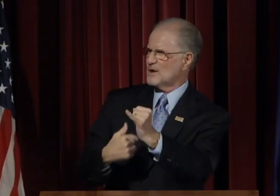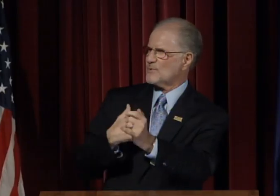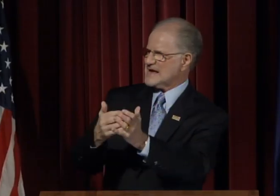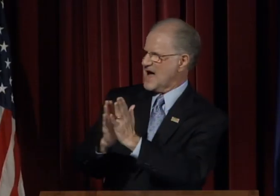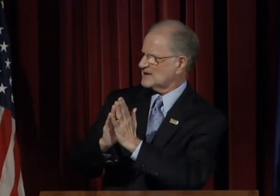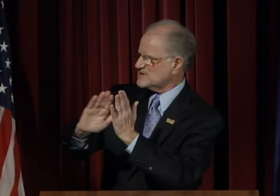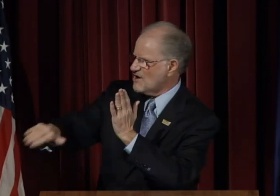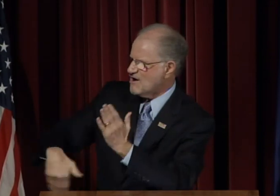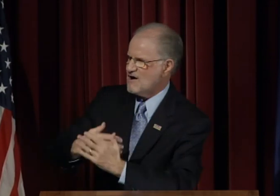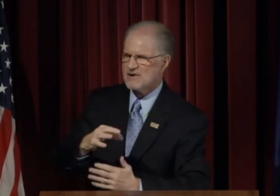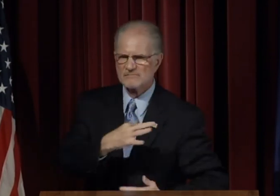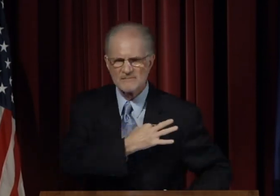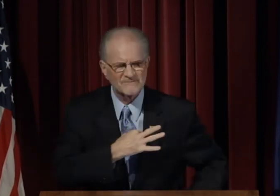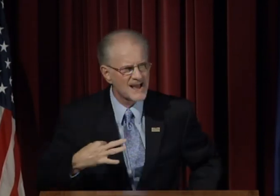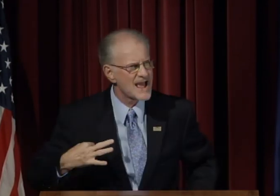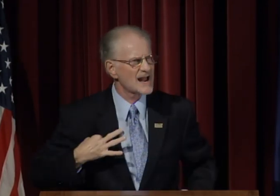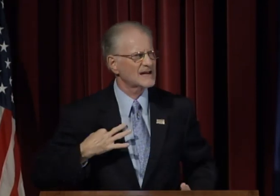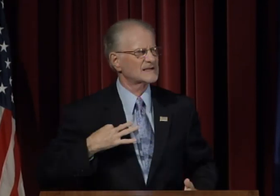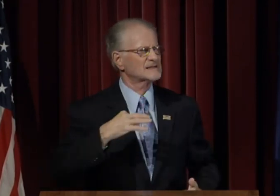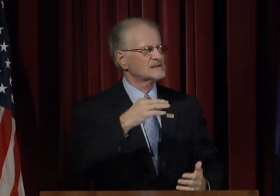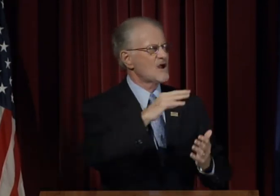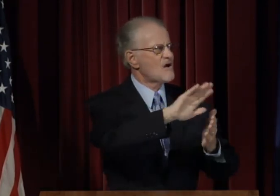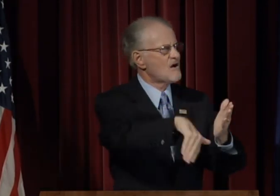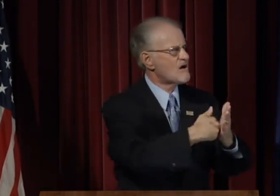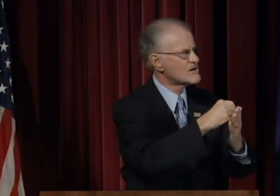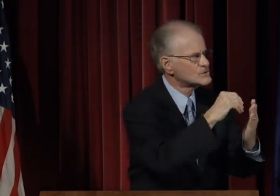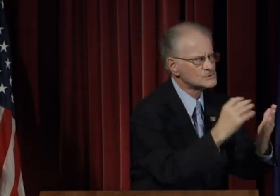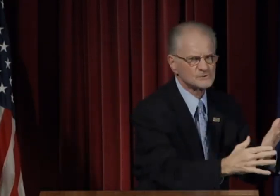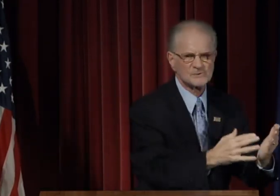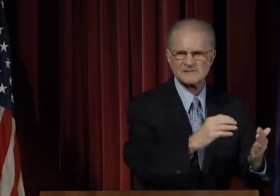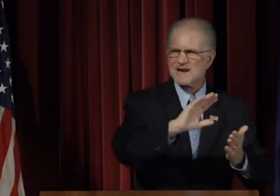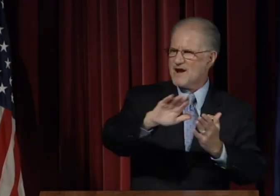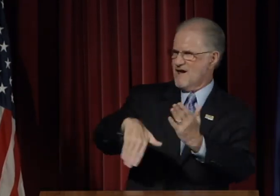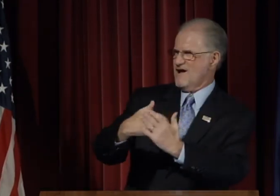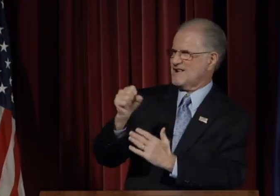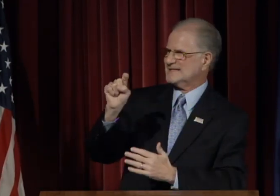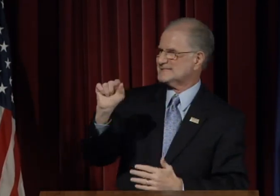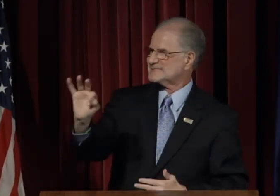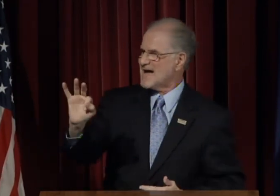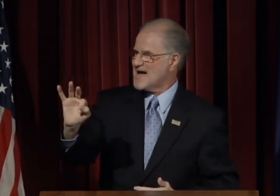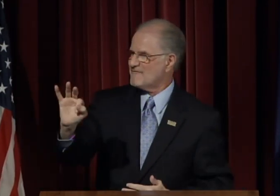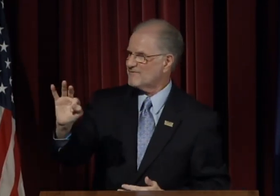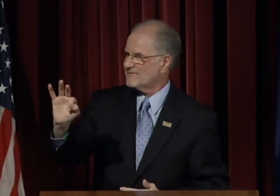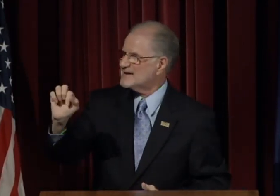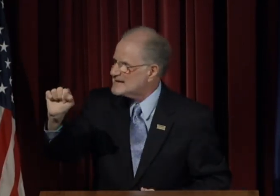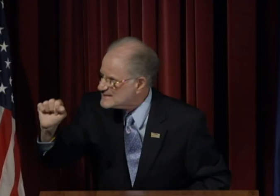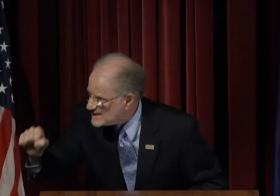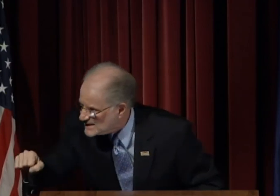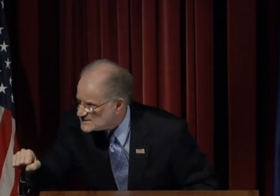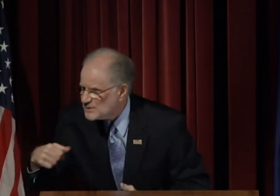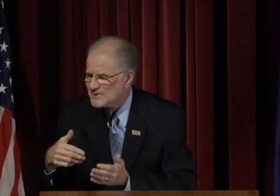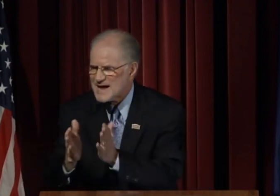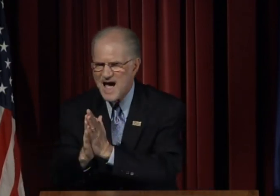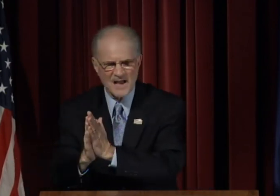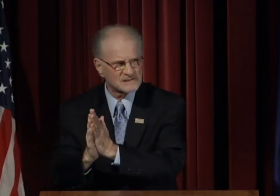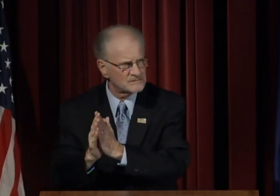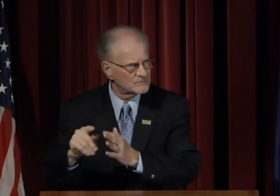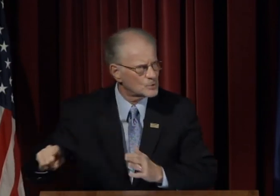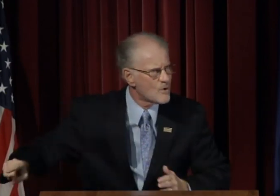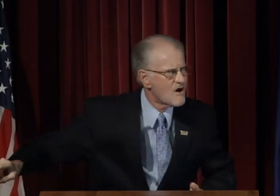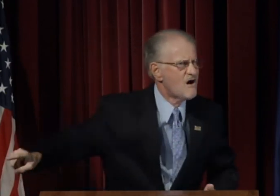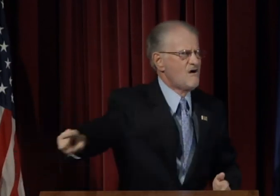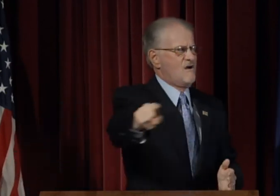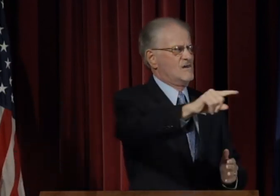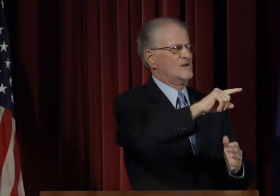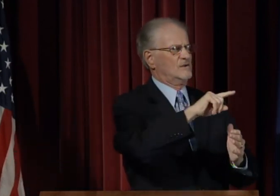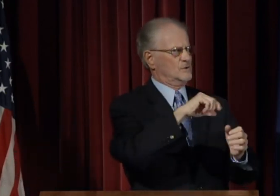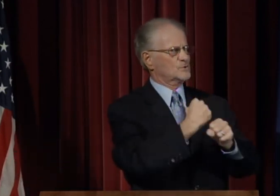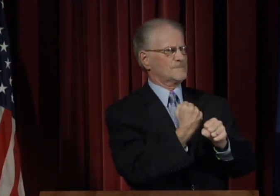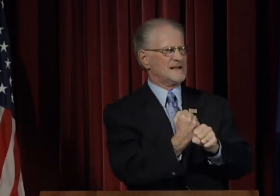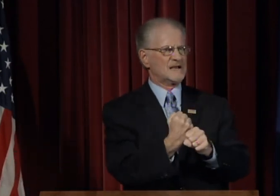And finally, we ask all faculty, all students,